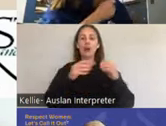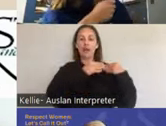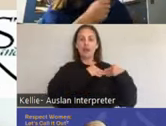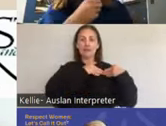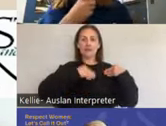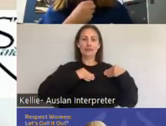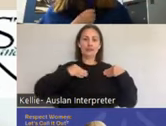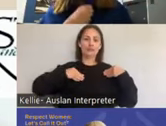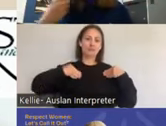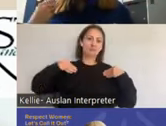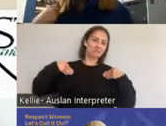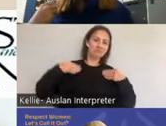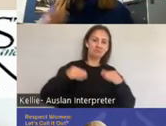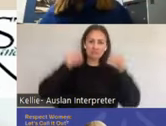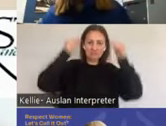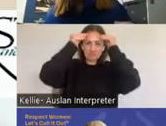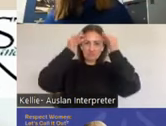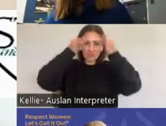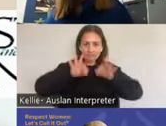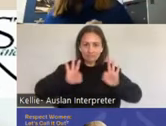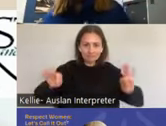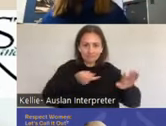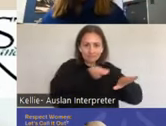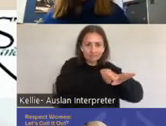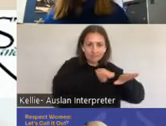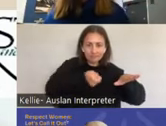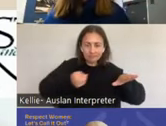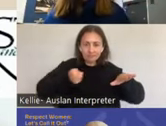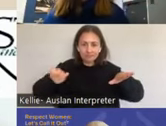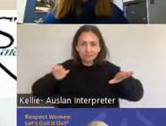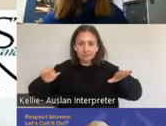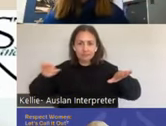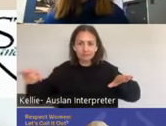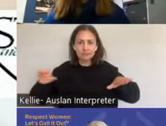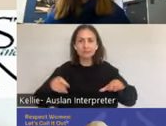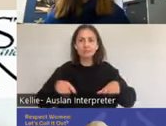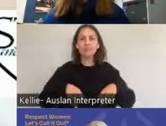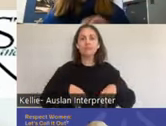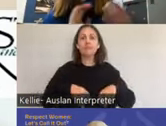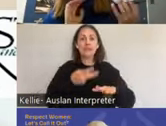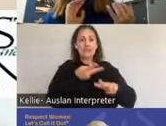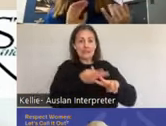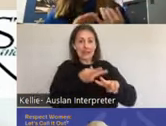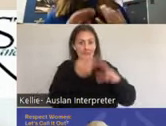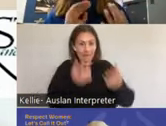of different electrodes on their body and they measured body responses. They measured heart